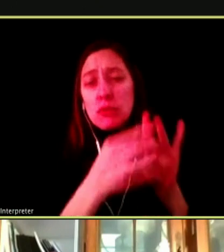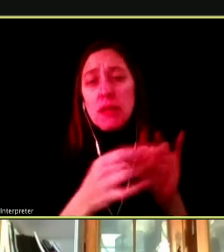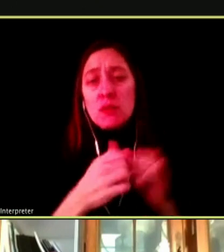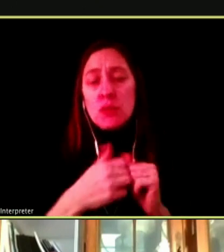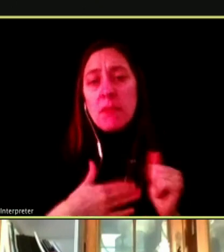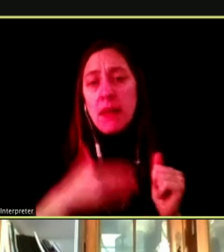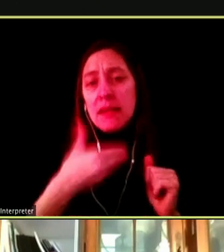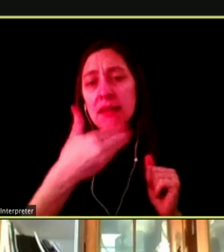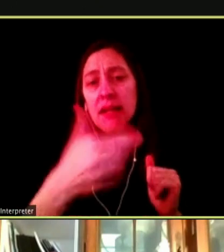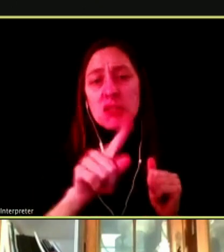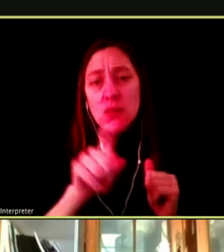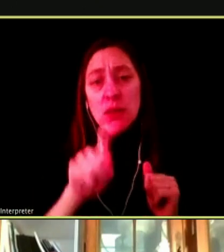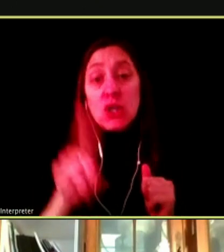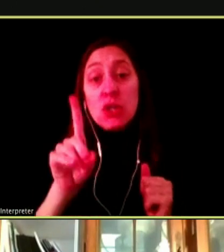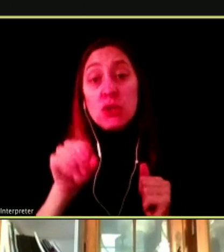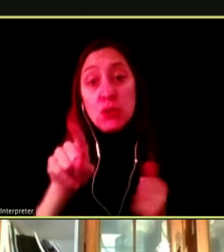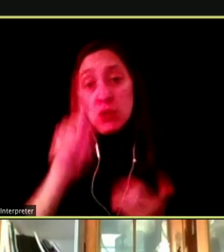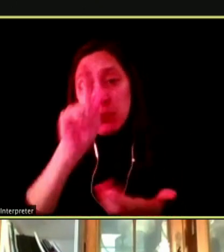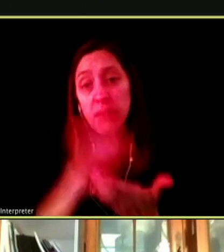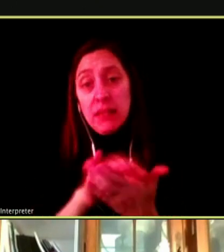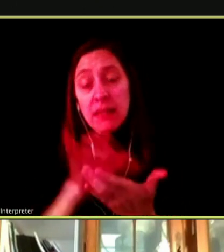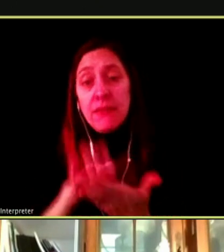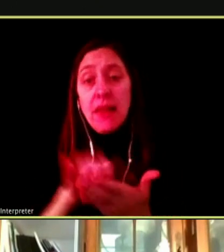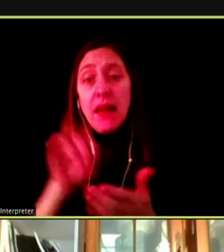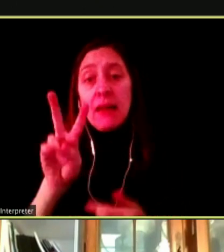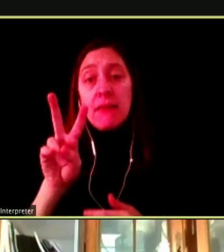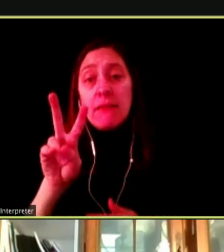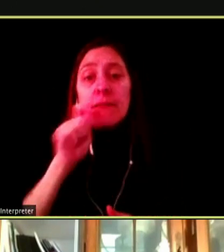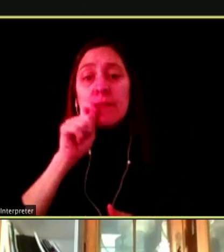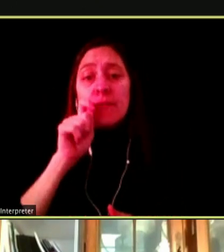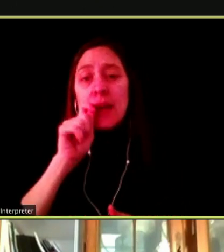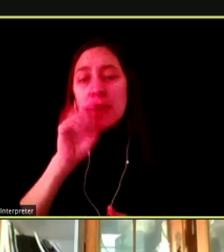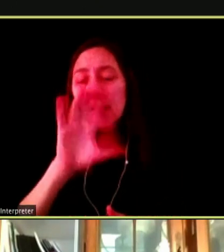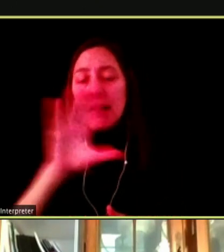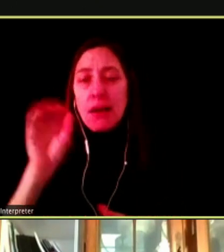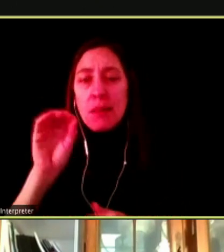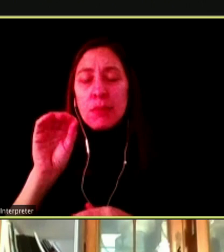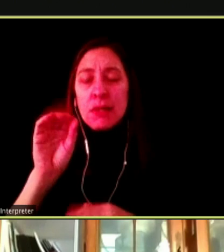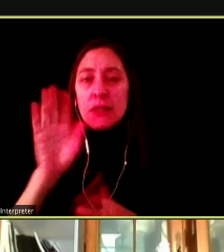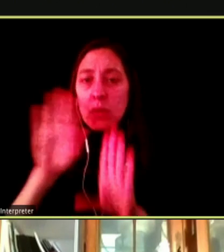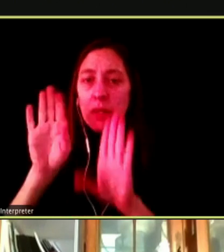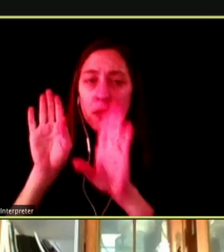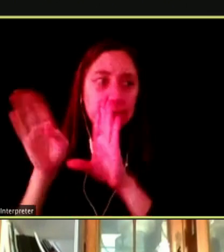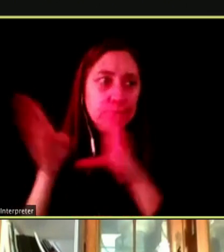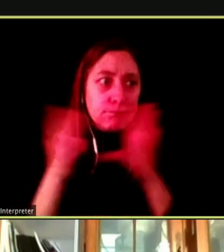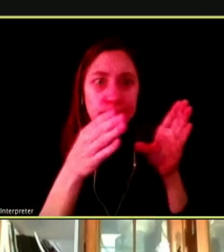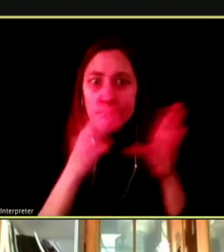DO YOU BELIEVE VAPING COMPANIES TARGET STUDENTS AND ESPECIALLY THOSE IN PREDOMINANTLY NEIGHBORHOODS